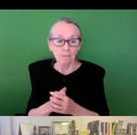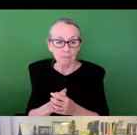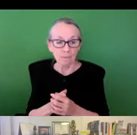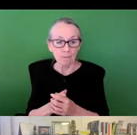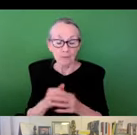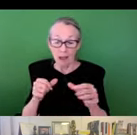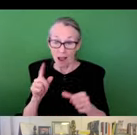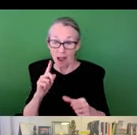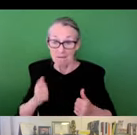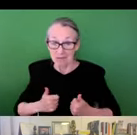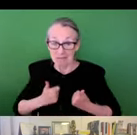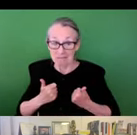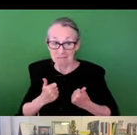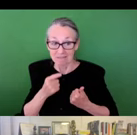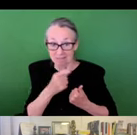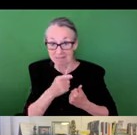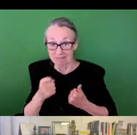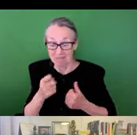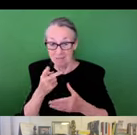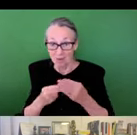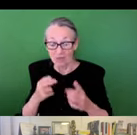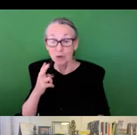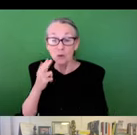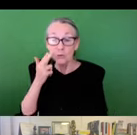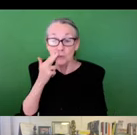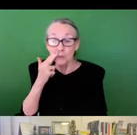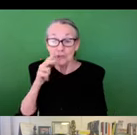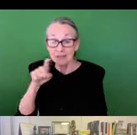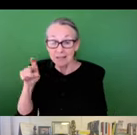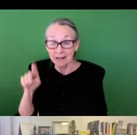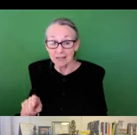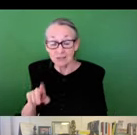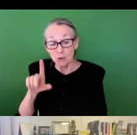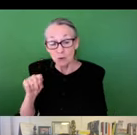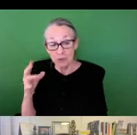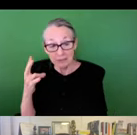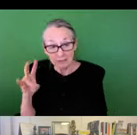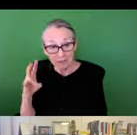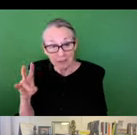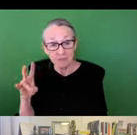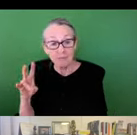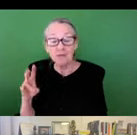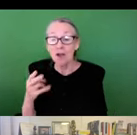Two major US flooding events happened in two areas where I lived and worked.